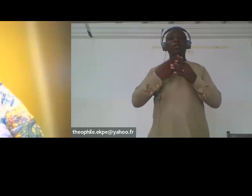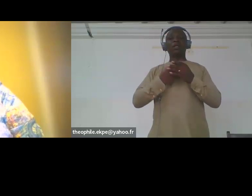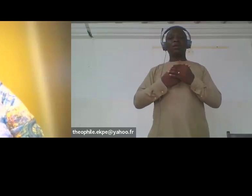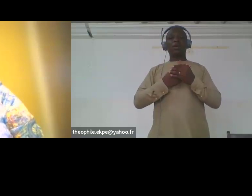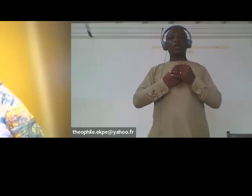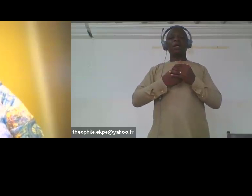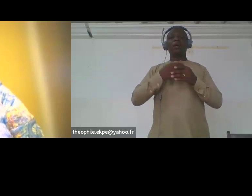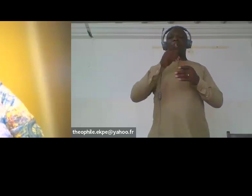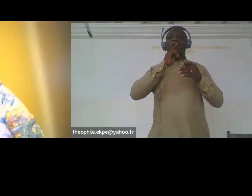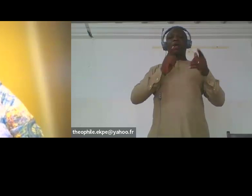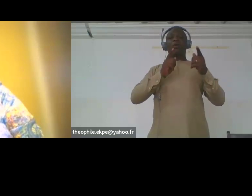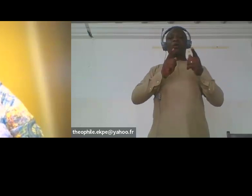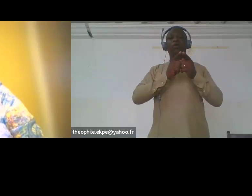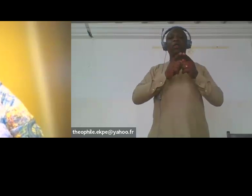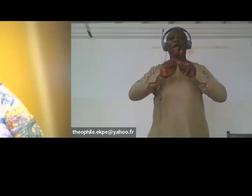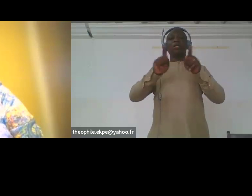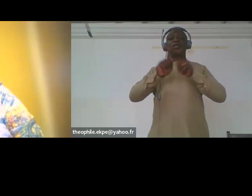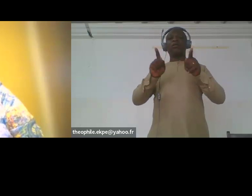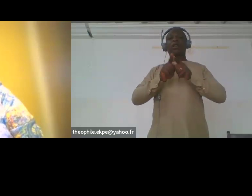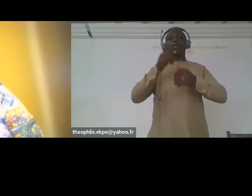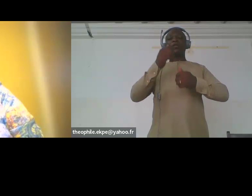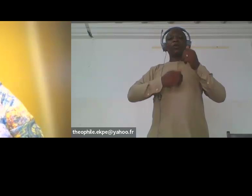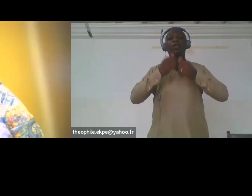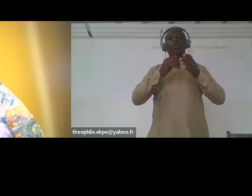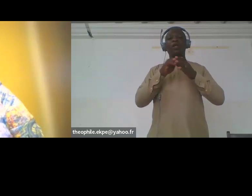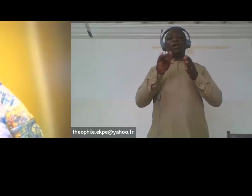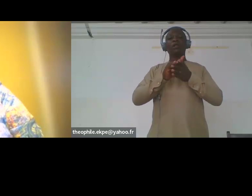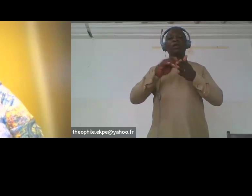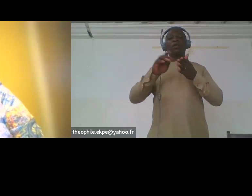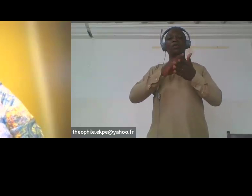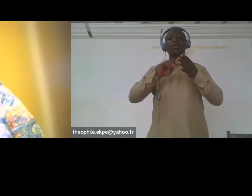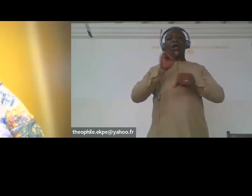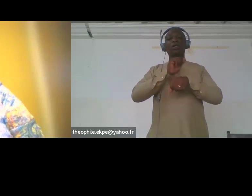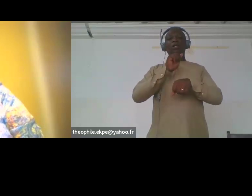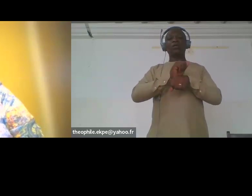when carrying out businesses because of their gender, disability - type of